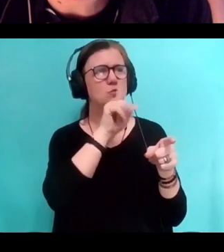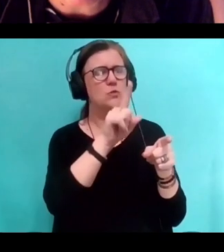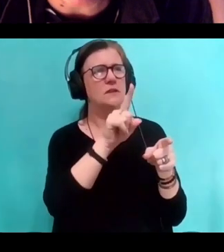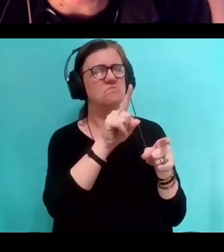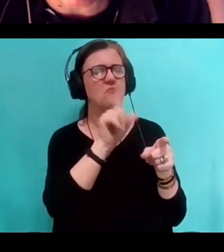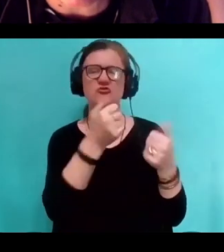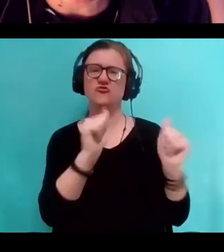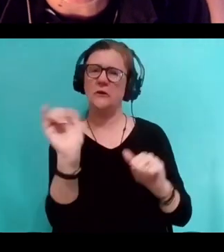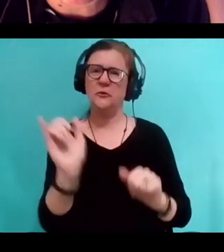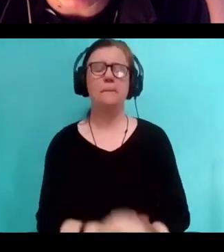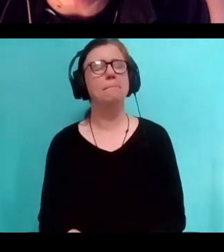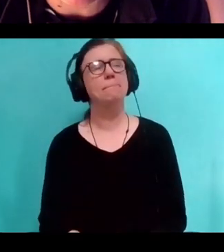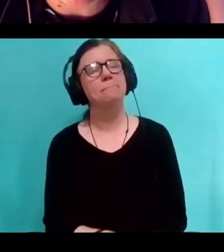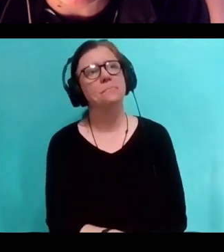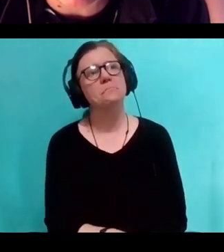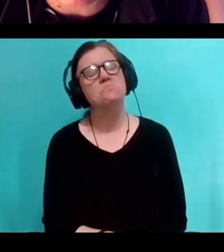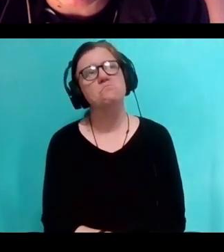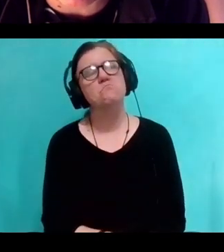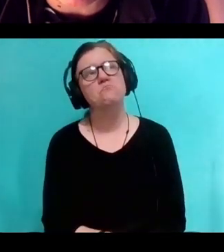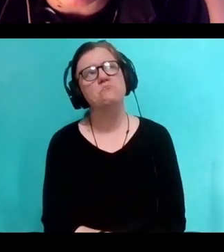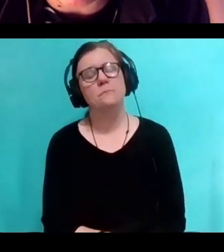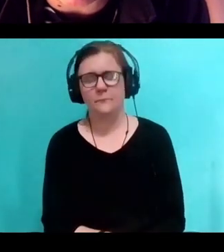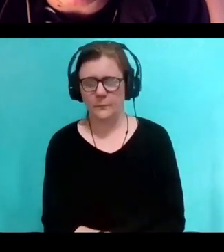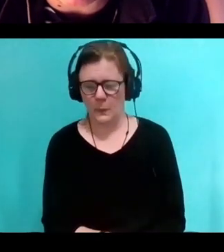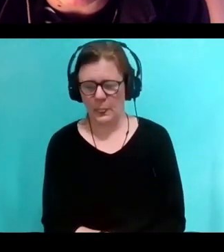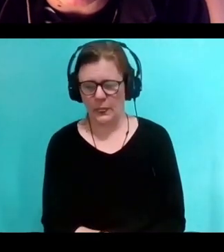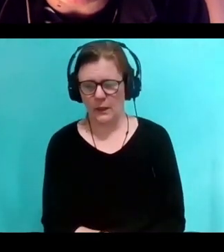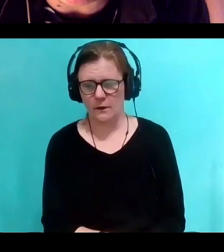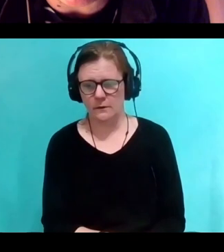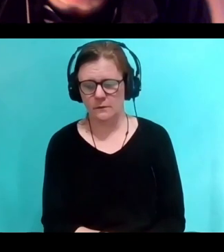I sometimes wonder if art is a kind of an accident.